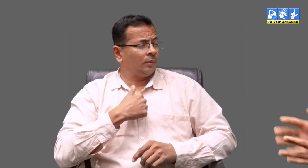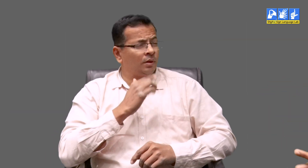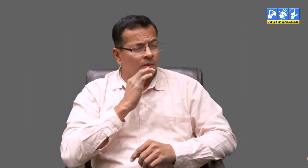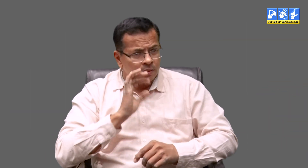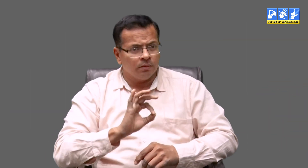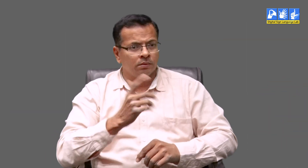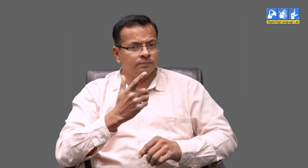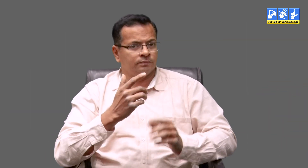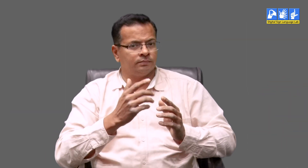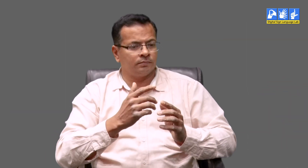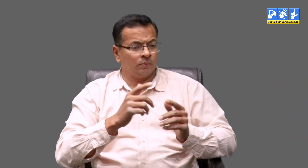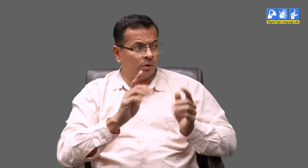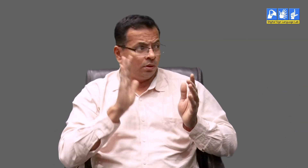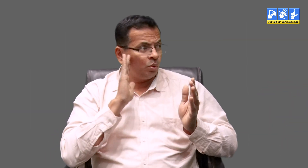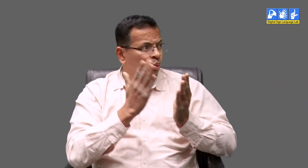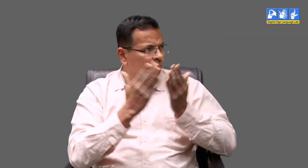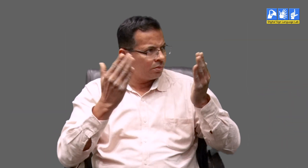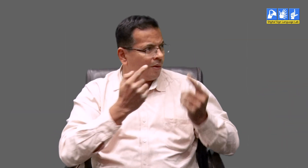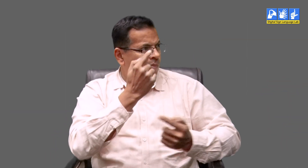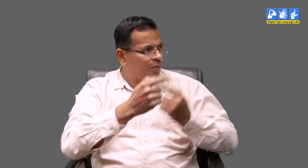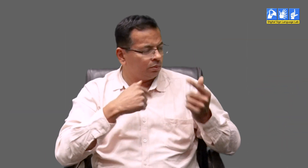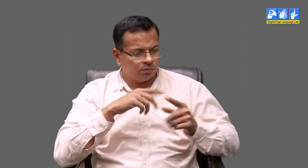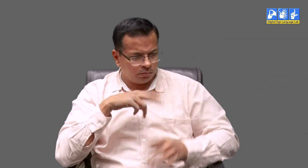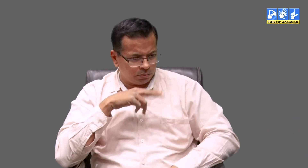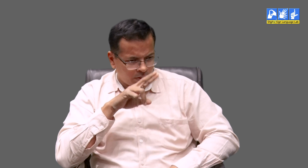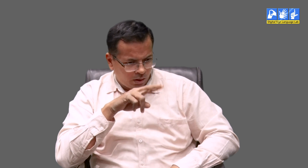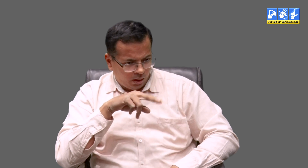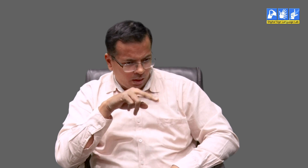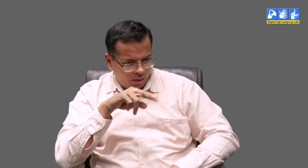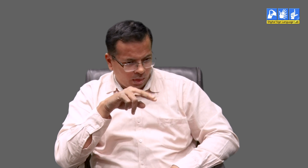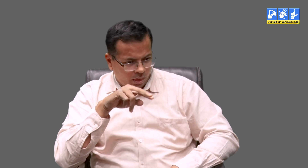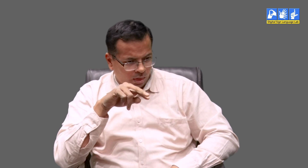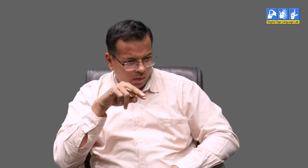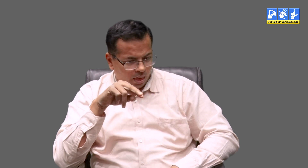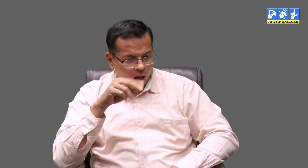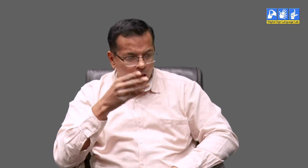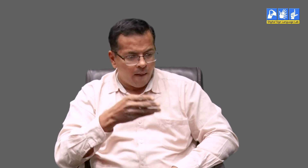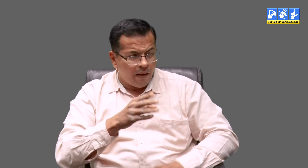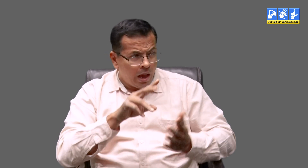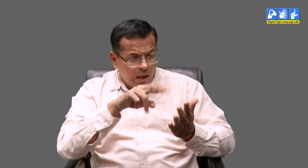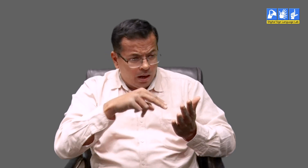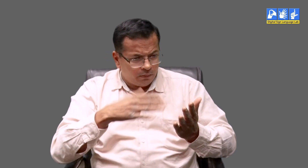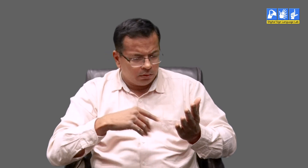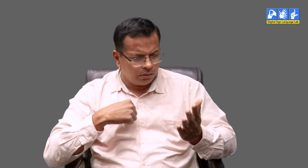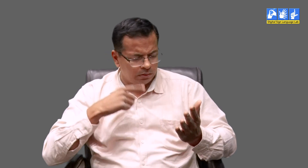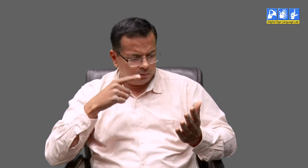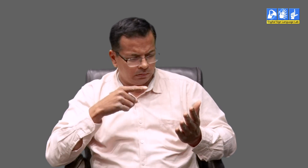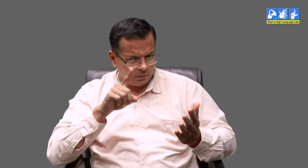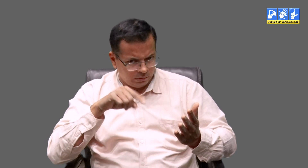Actually I spent a lot of time reading the newspaper specially politics. After reading I would always wonder